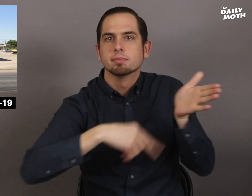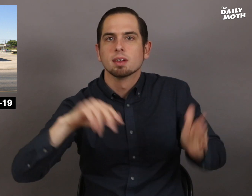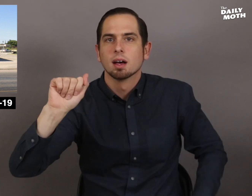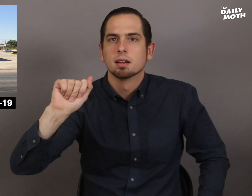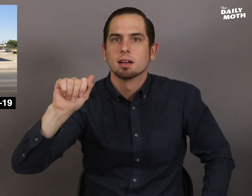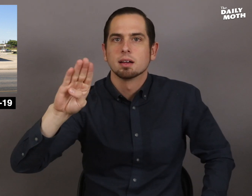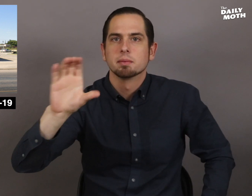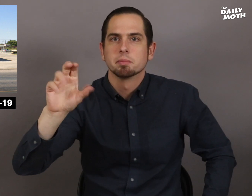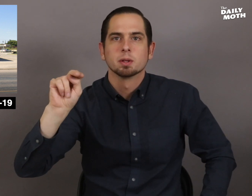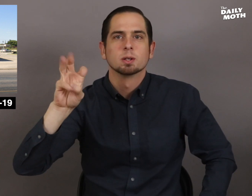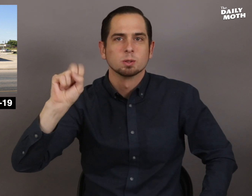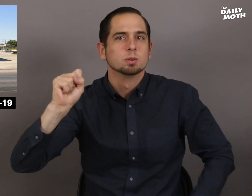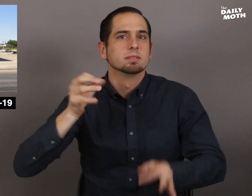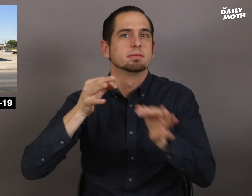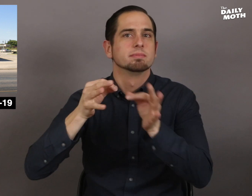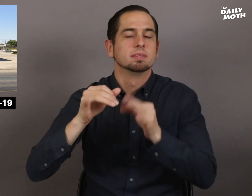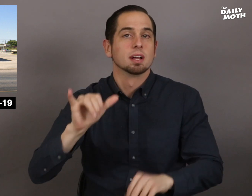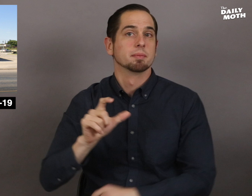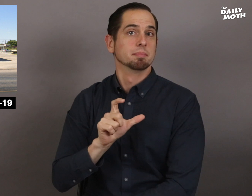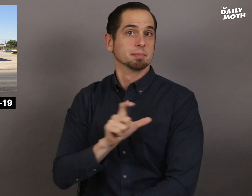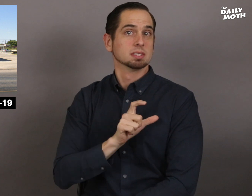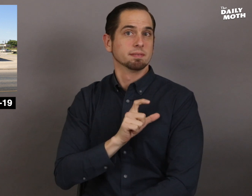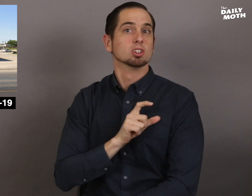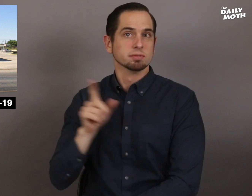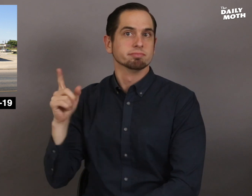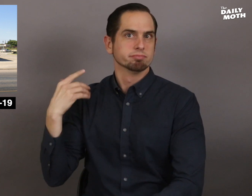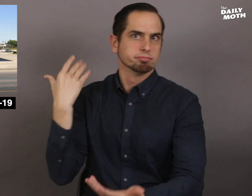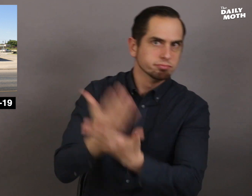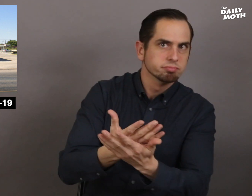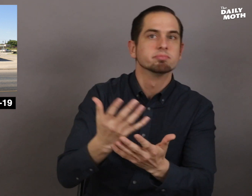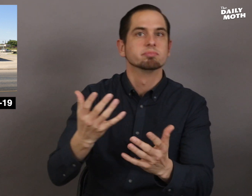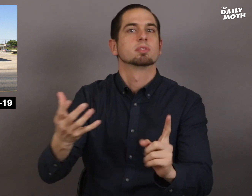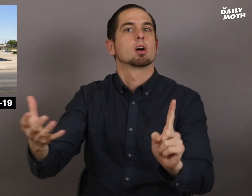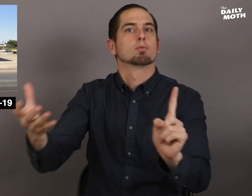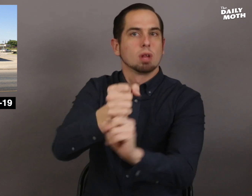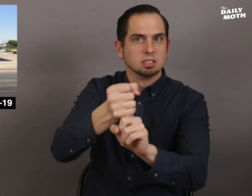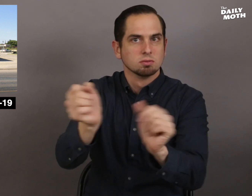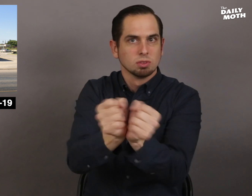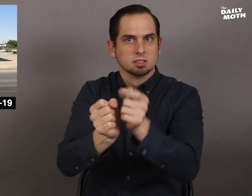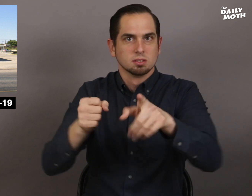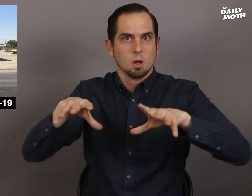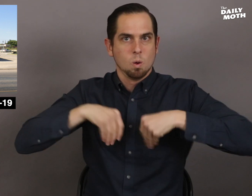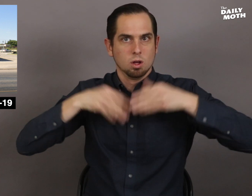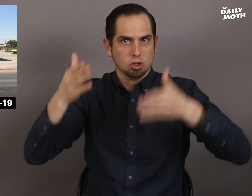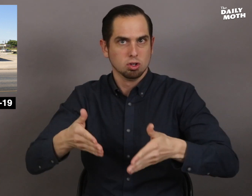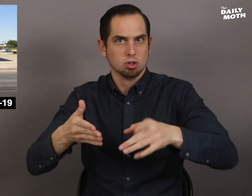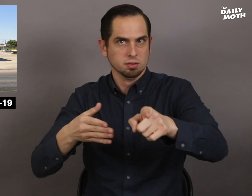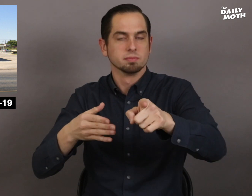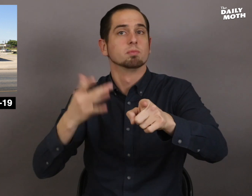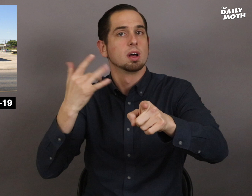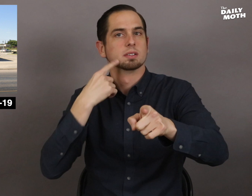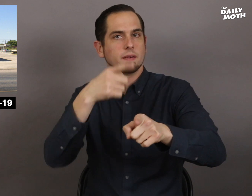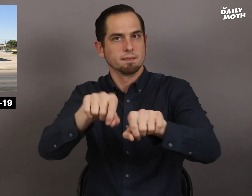ABC News reported that police officers arrested the owner